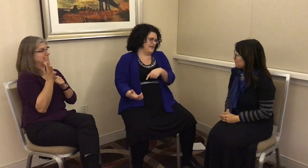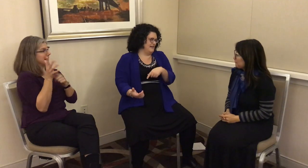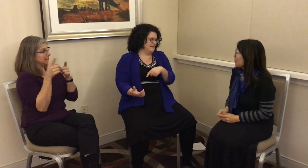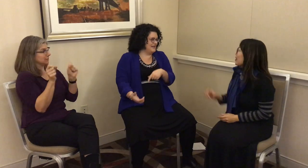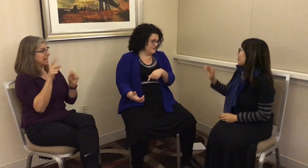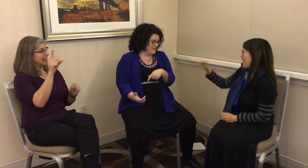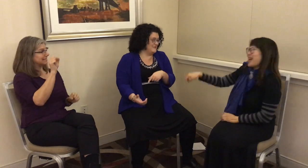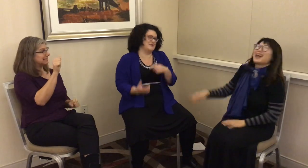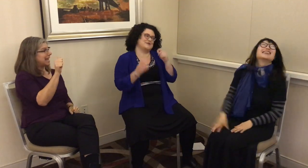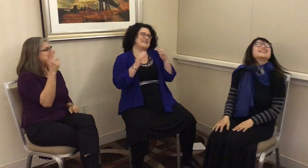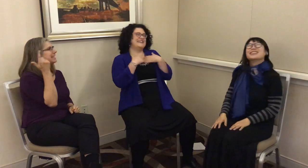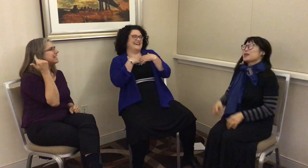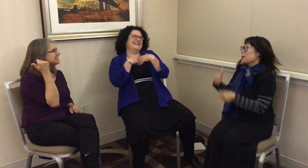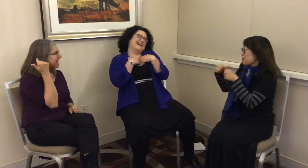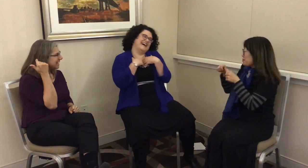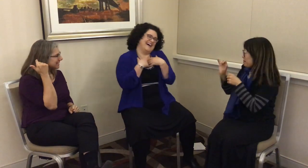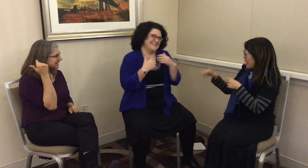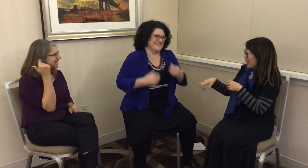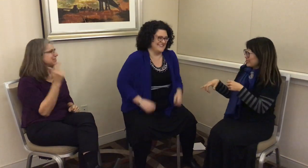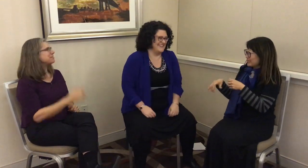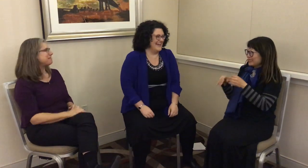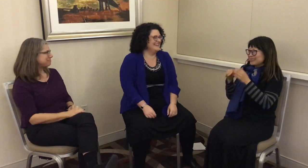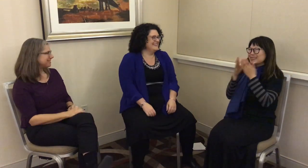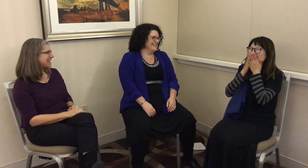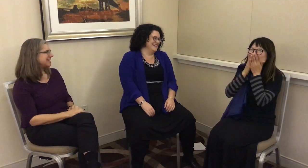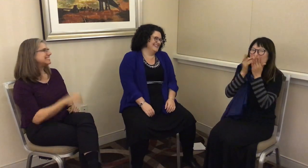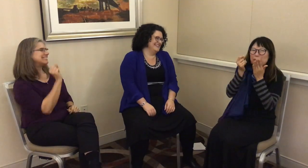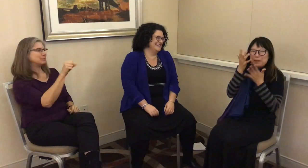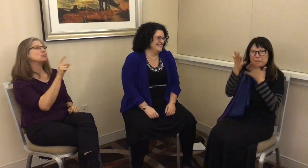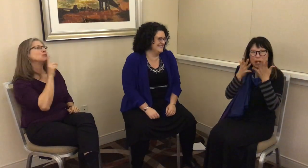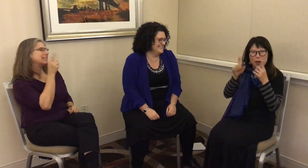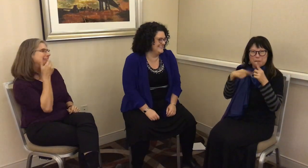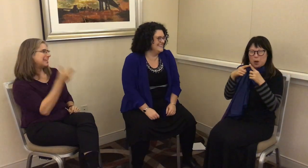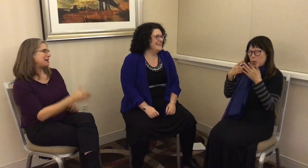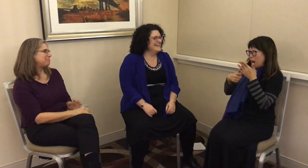which was really good. I really enjoyed that. L: Exactly. You remember that? I’m embarrassed